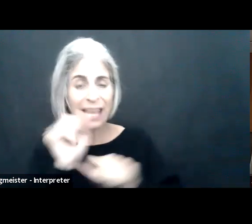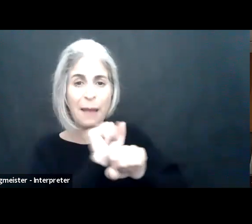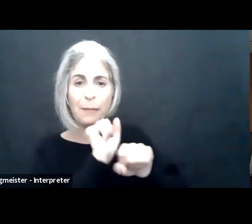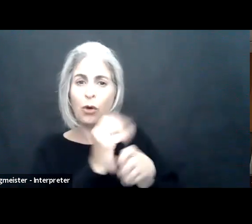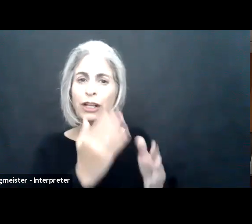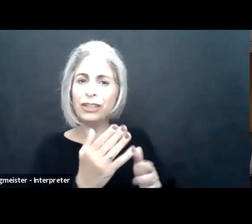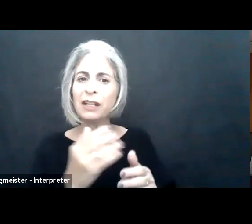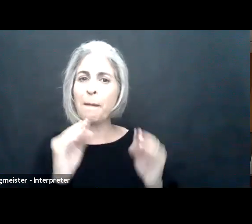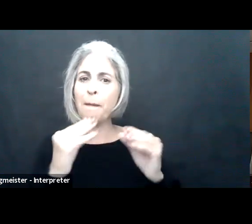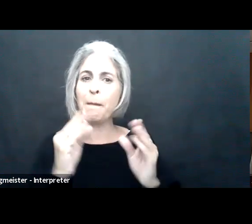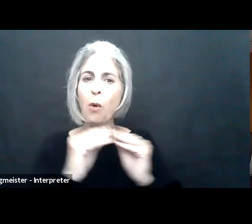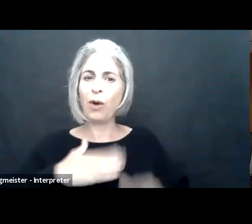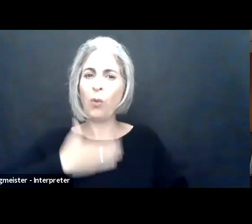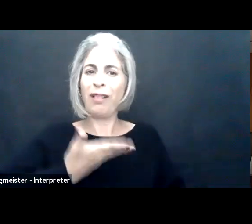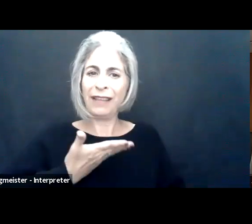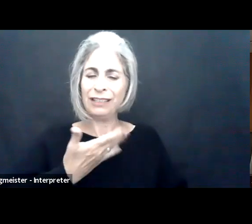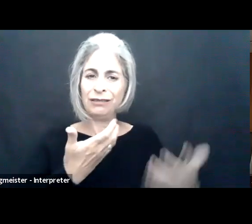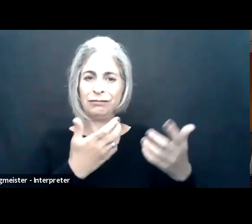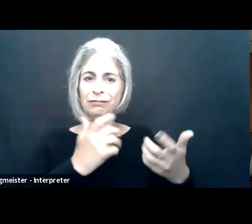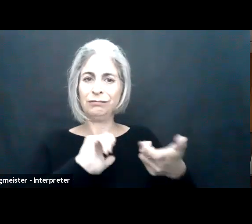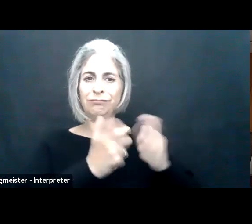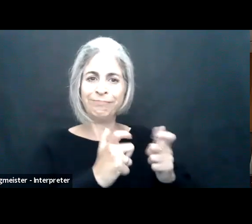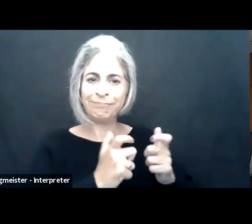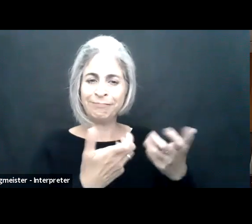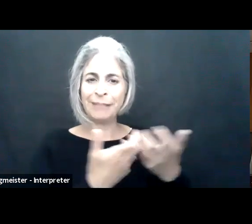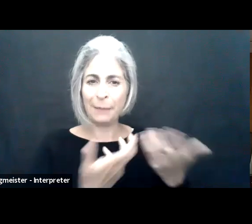people with disabilities by making employers more willing to accommodate